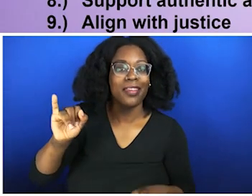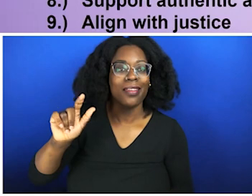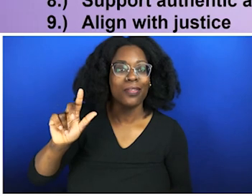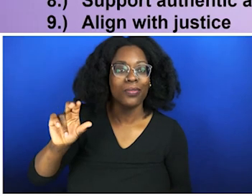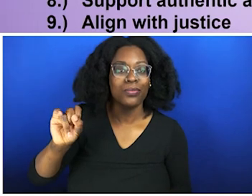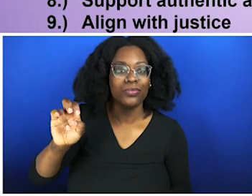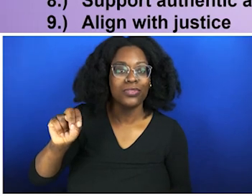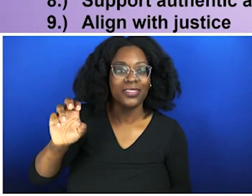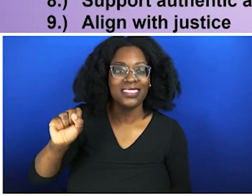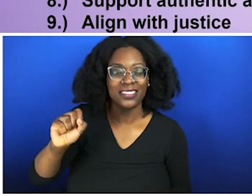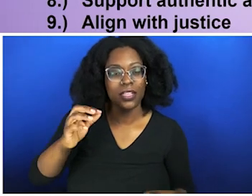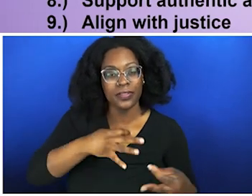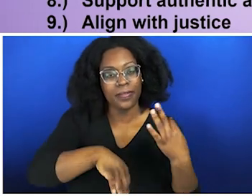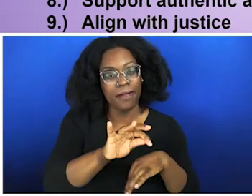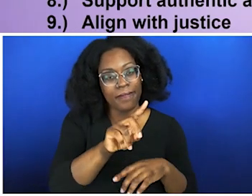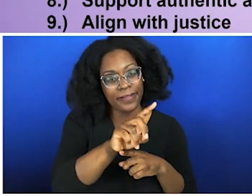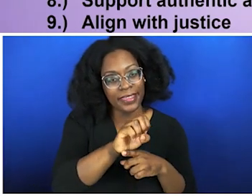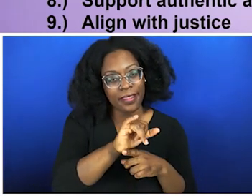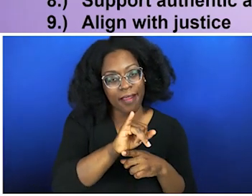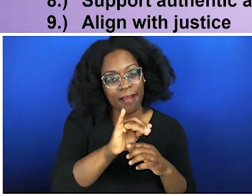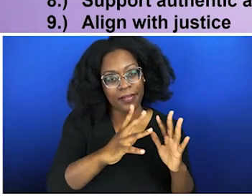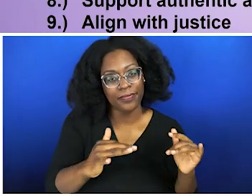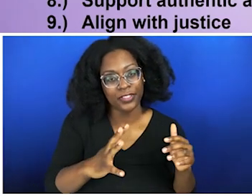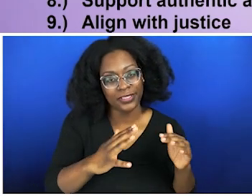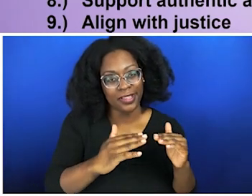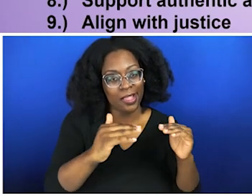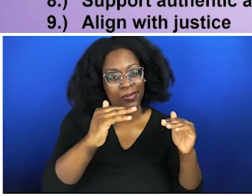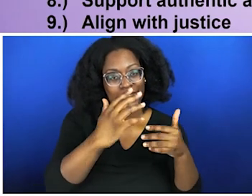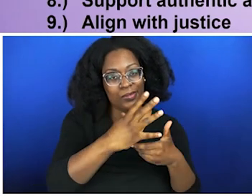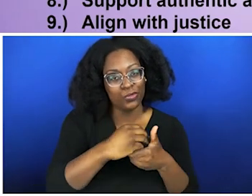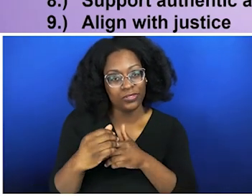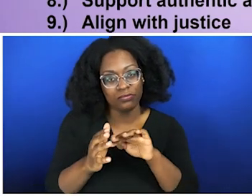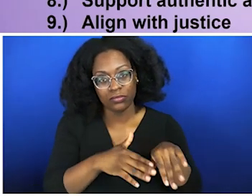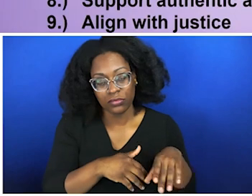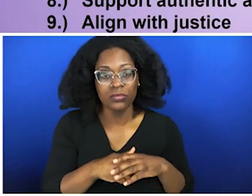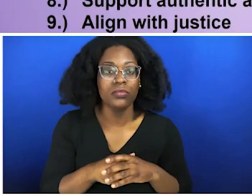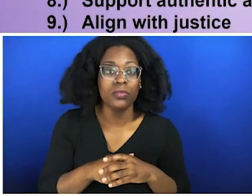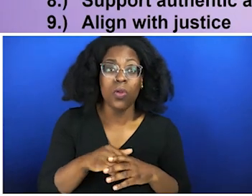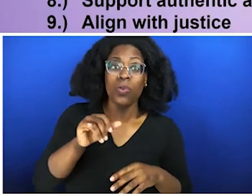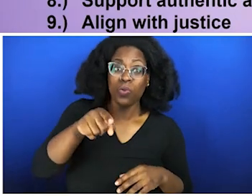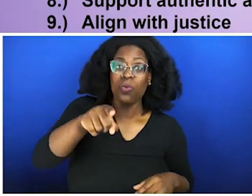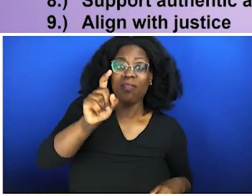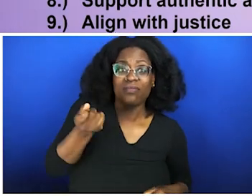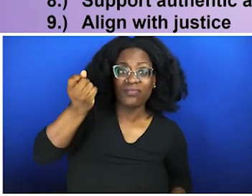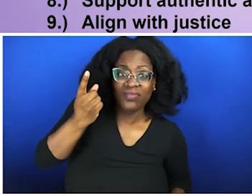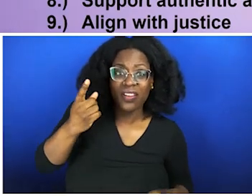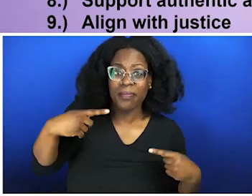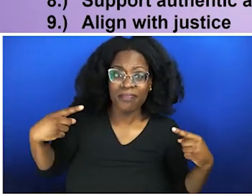the work, and you are listening to the stories of folks of color, you have to understand that those experiences, really processing that pain and that suffering is what actually